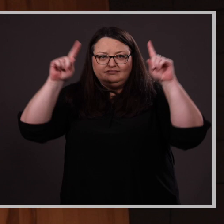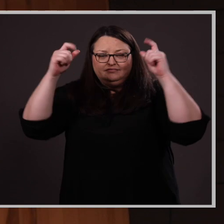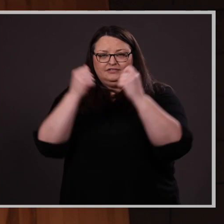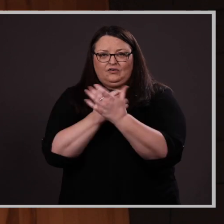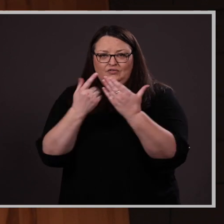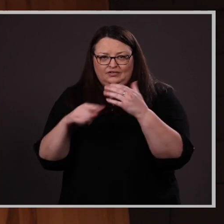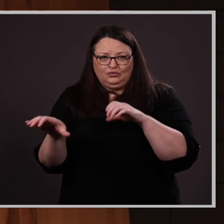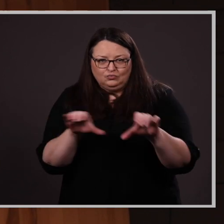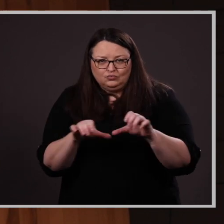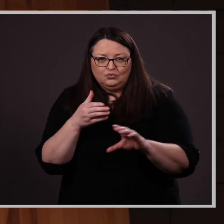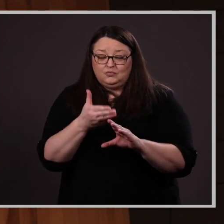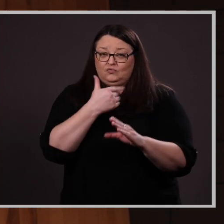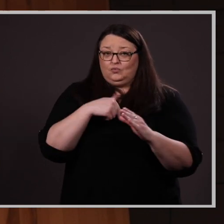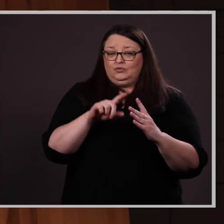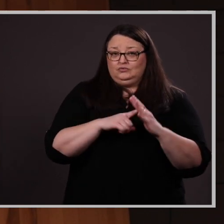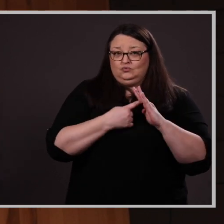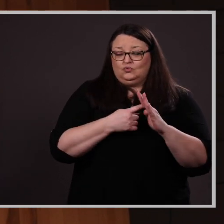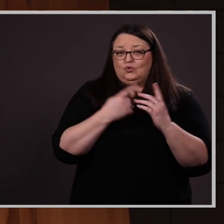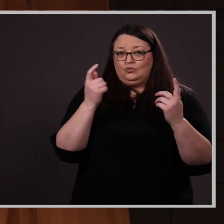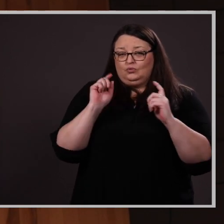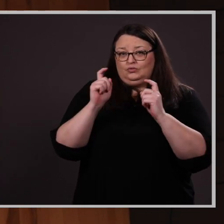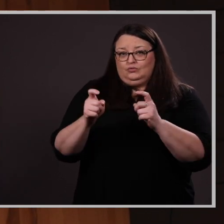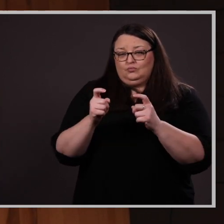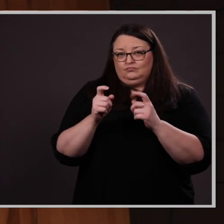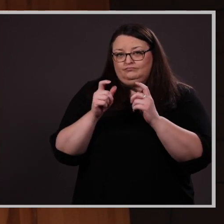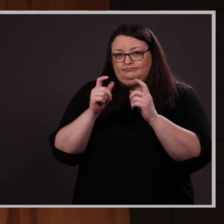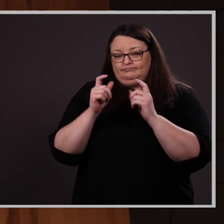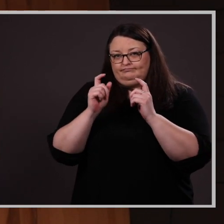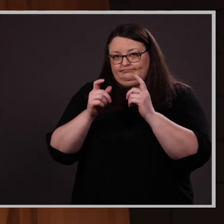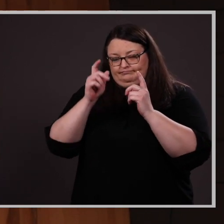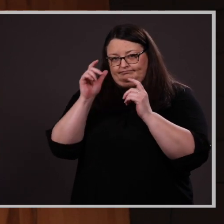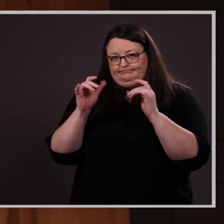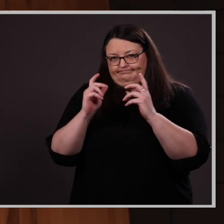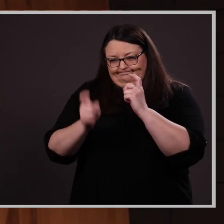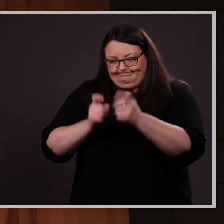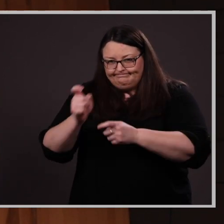Before we begin the award presentations, I would like to give a big thanks to those who